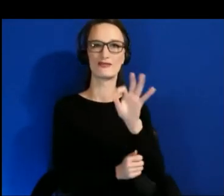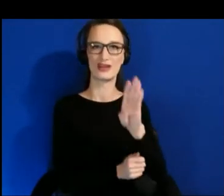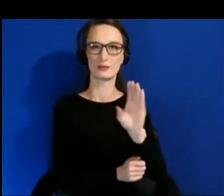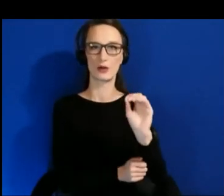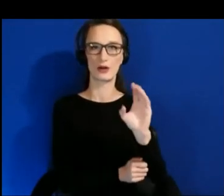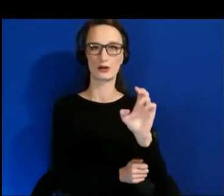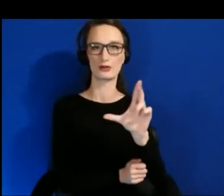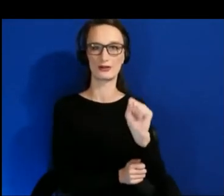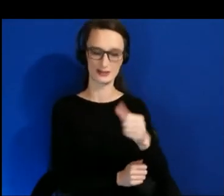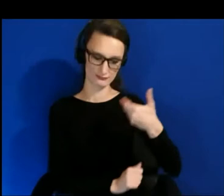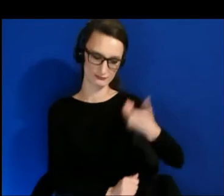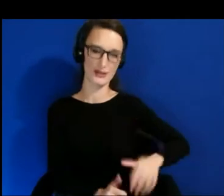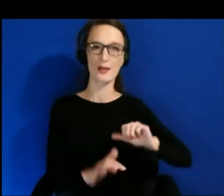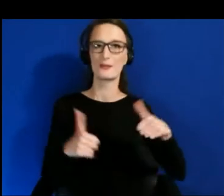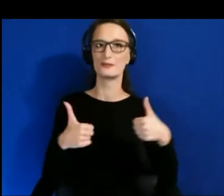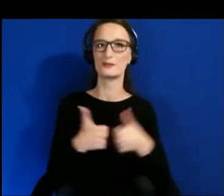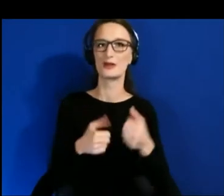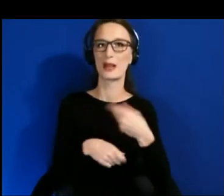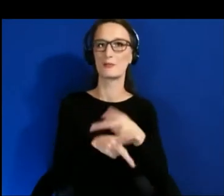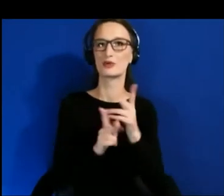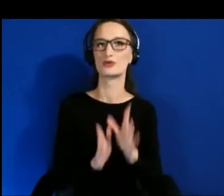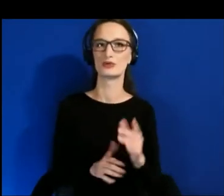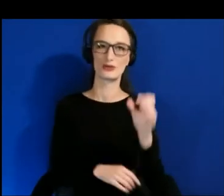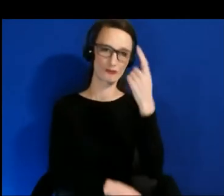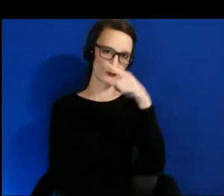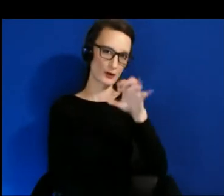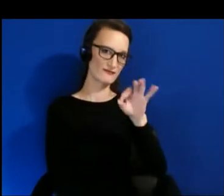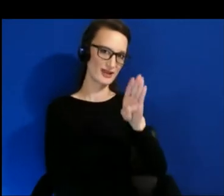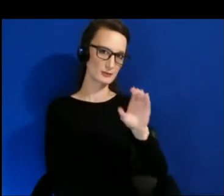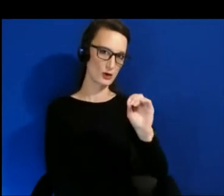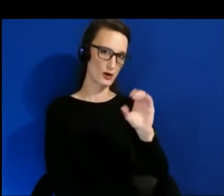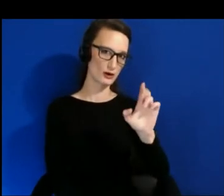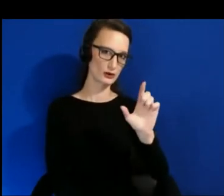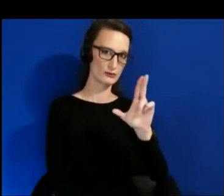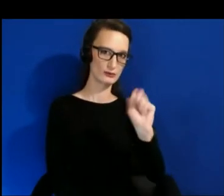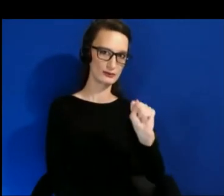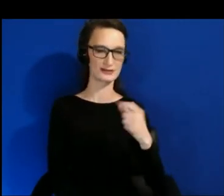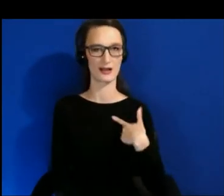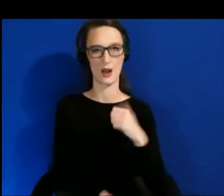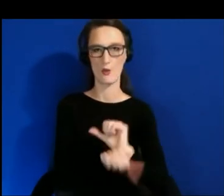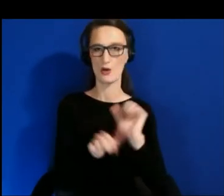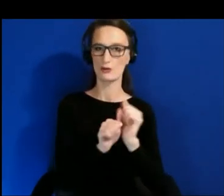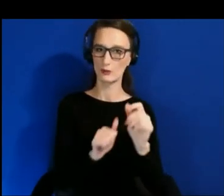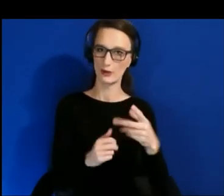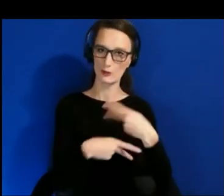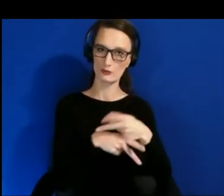Hey everyone, my name is Mari Kyle, I’m a game producer at Facebook Oculus, I work with a team of producers to create many of our first priority games, as well as build resources and solutions for all of